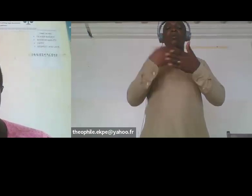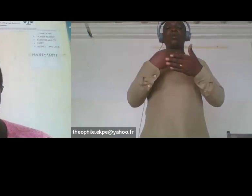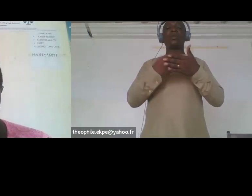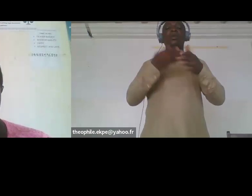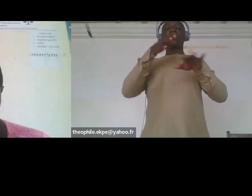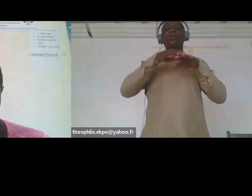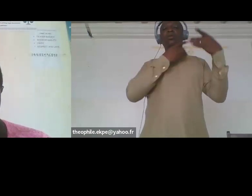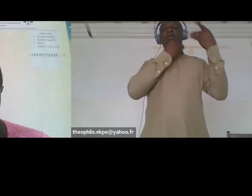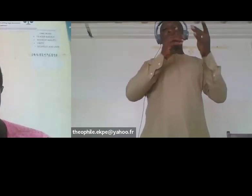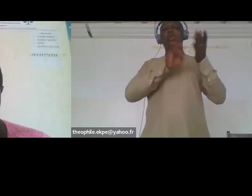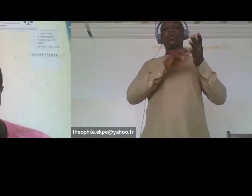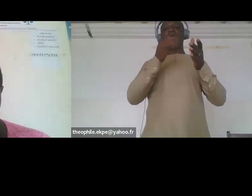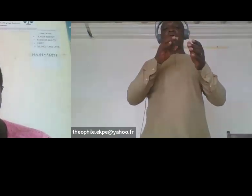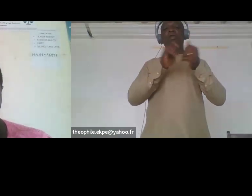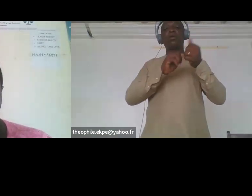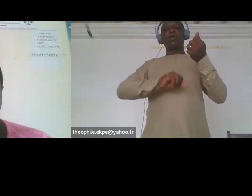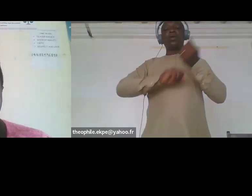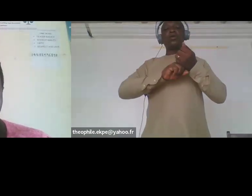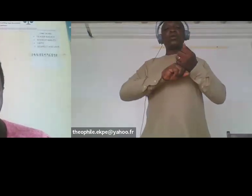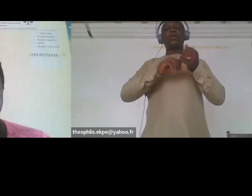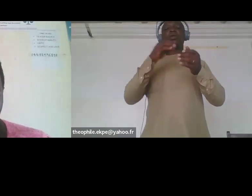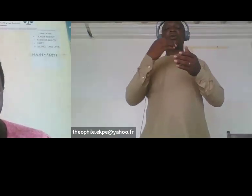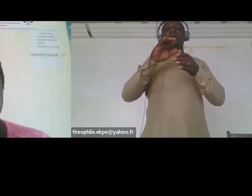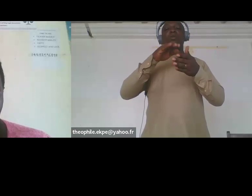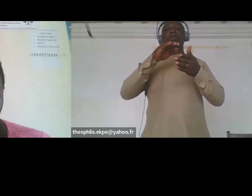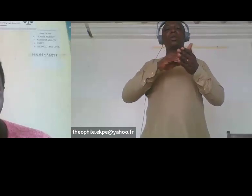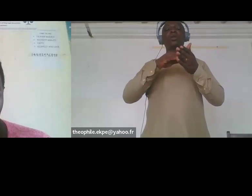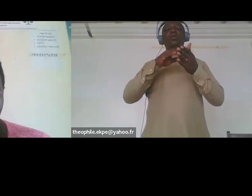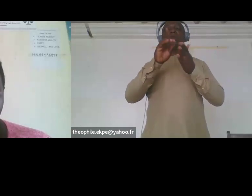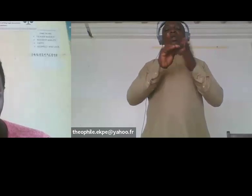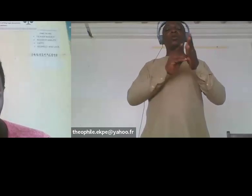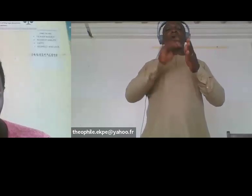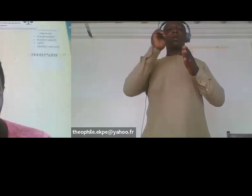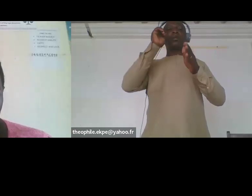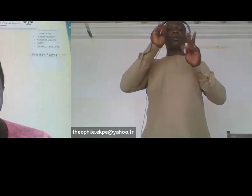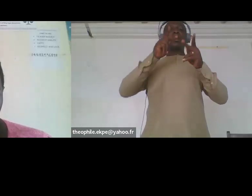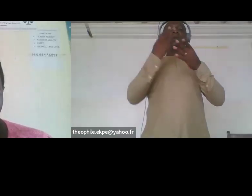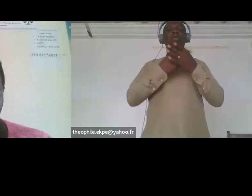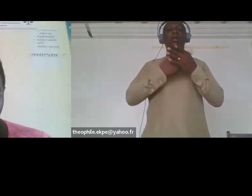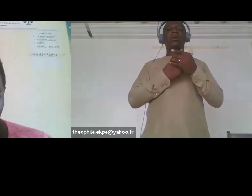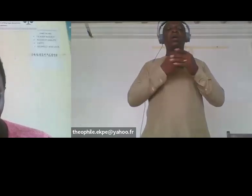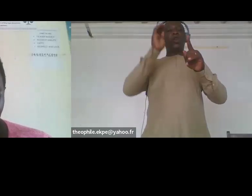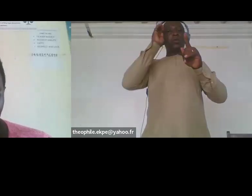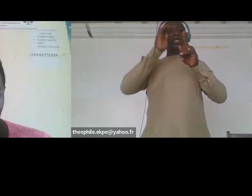Disability Rights Fund. The key objective of our project is to advocate for the